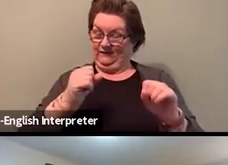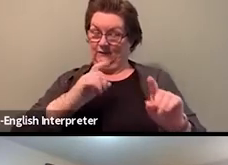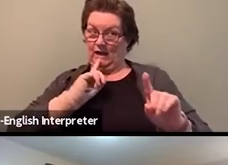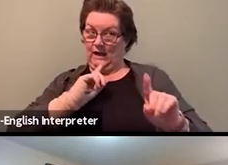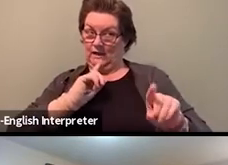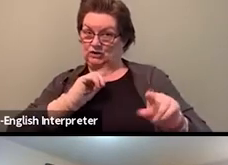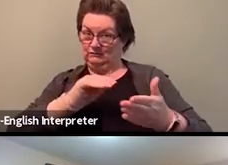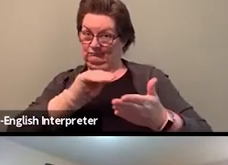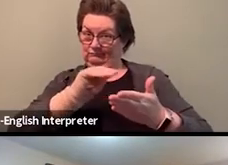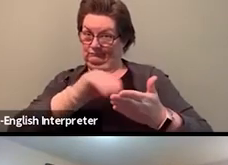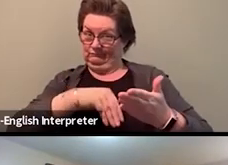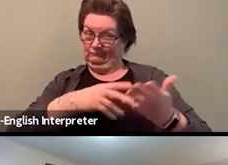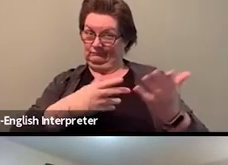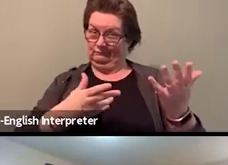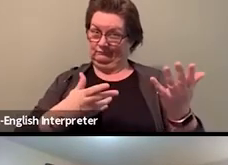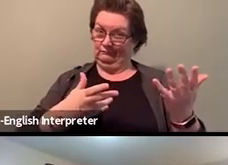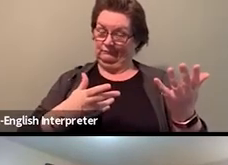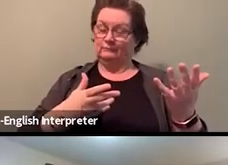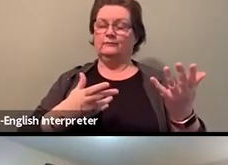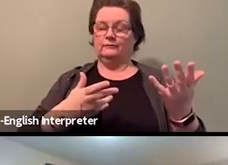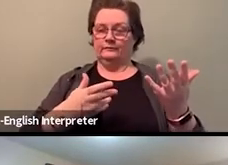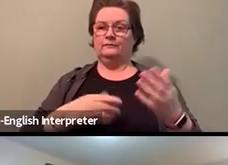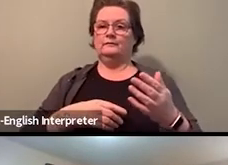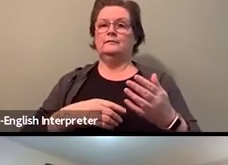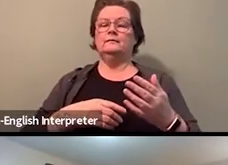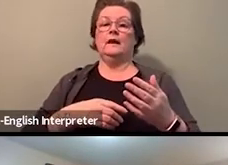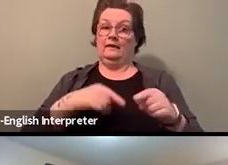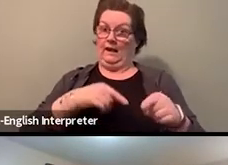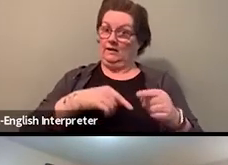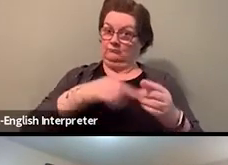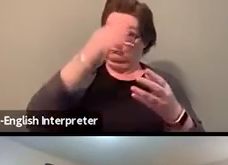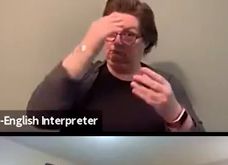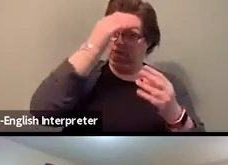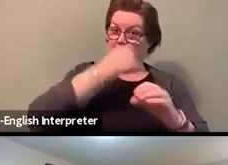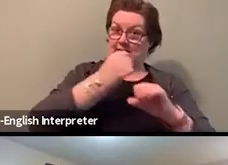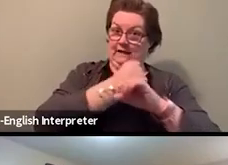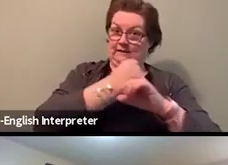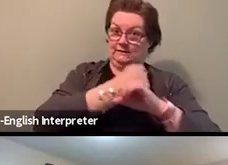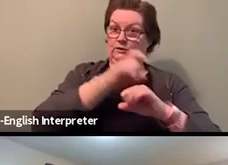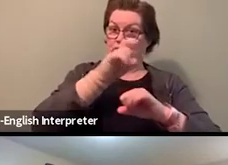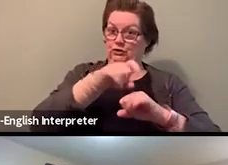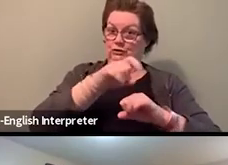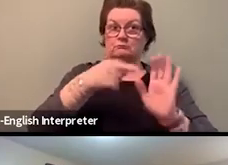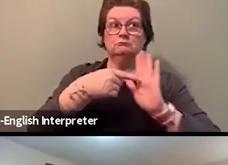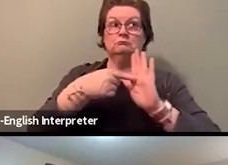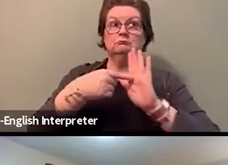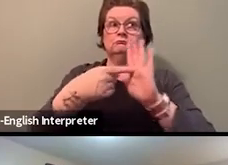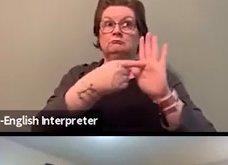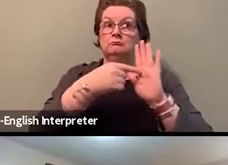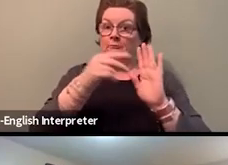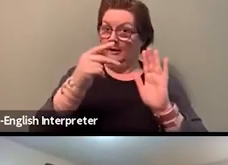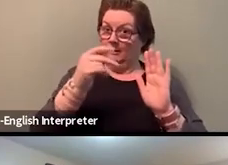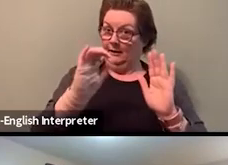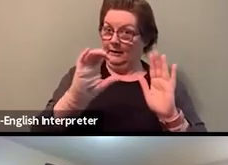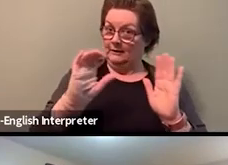from another member asking, like what can union stewards do when management seems to be ignoring the fact